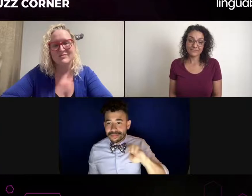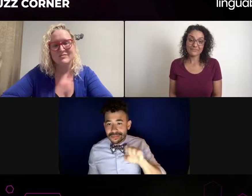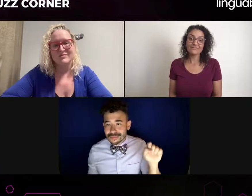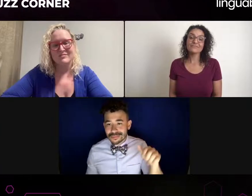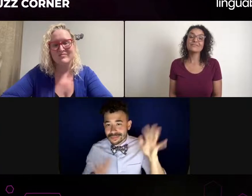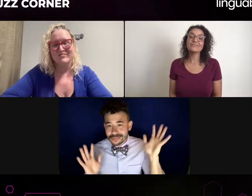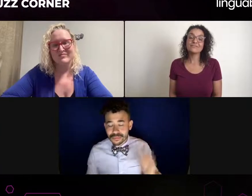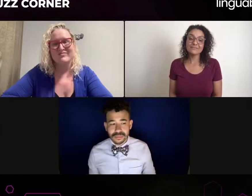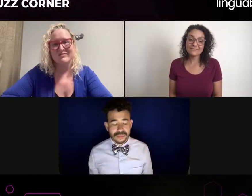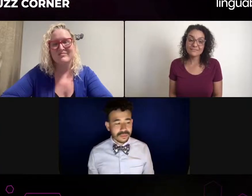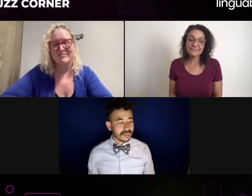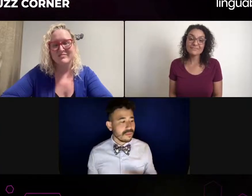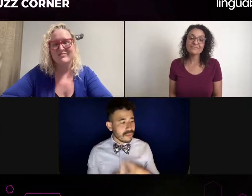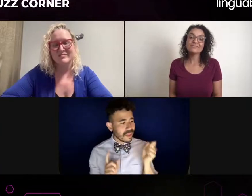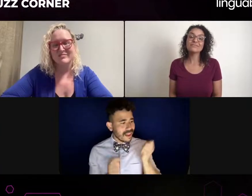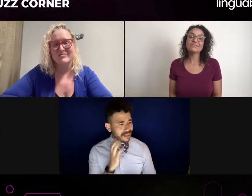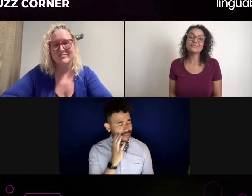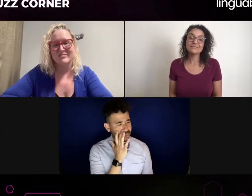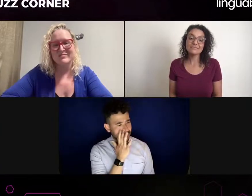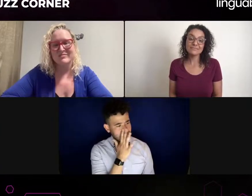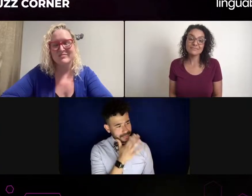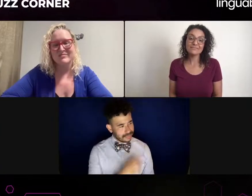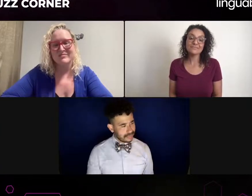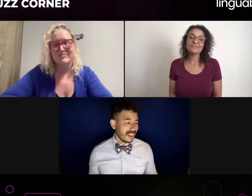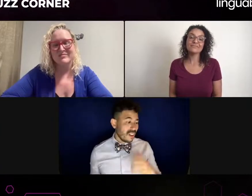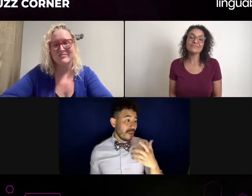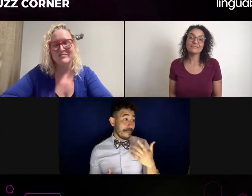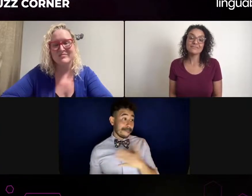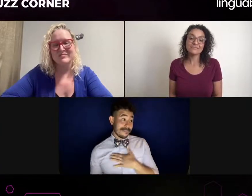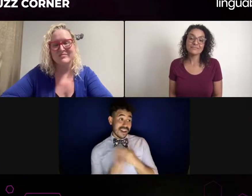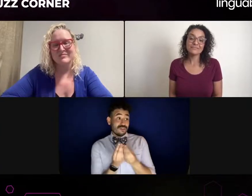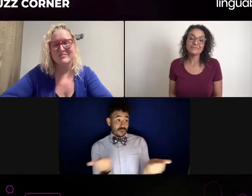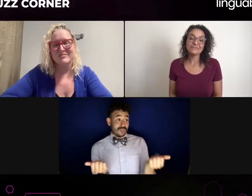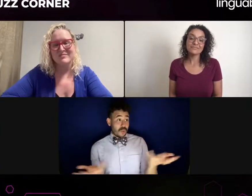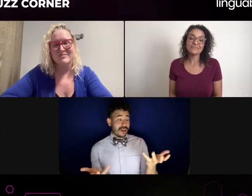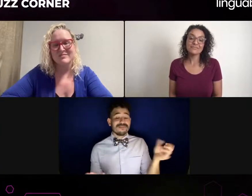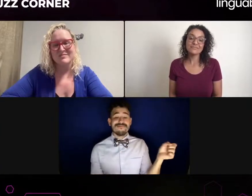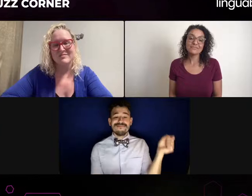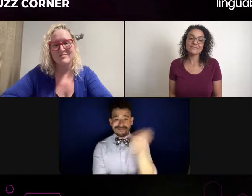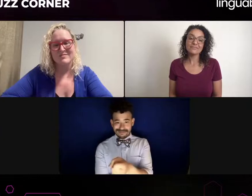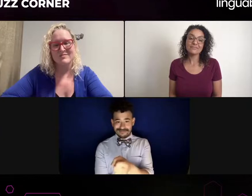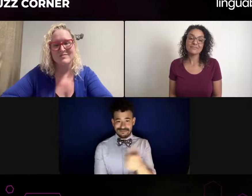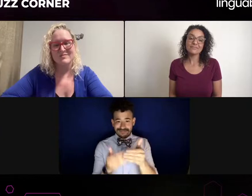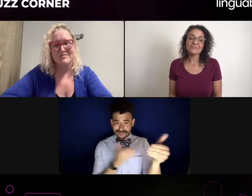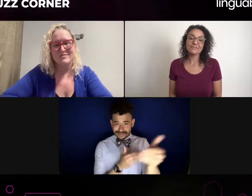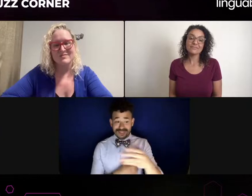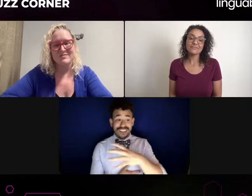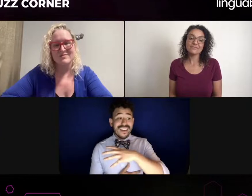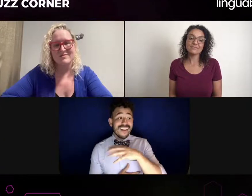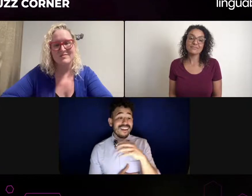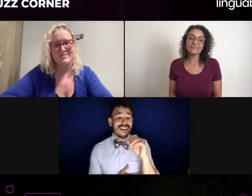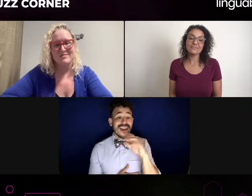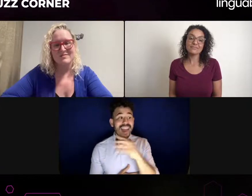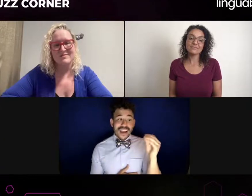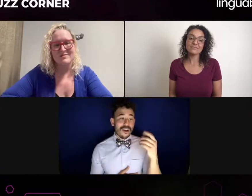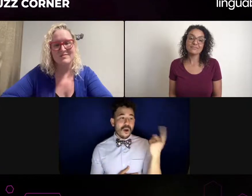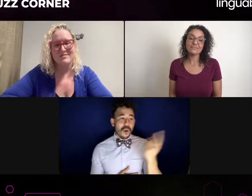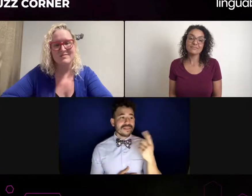And then just happened to get off. Yeah. You had to drop the mic after that point, right? Say what you had to say and leave. Right?